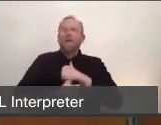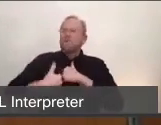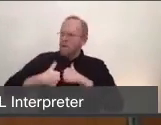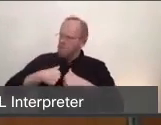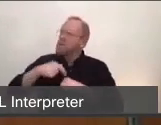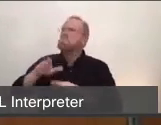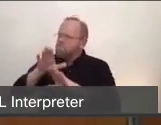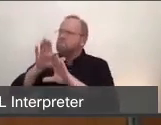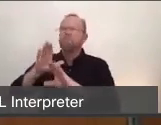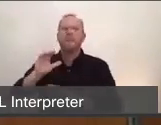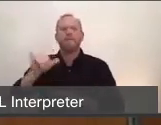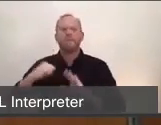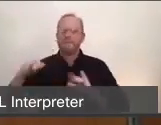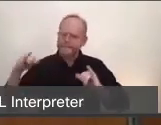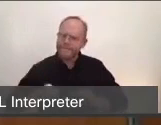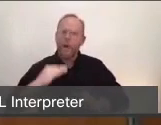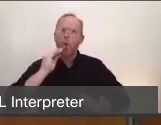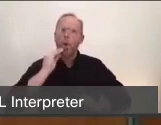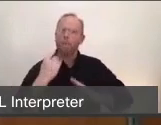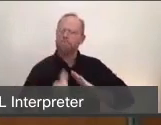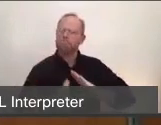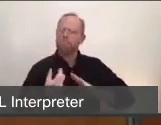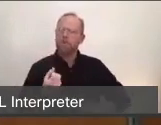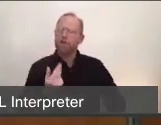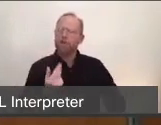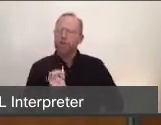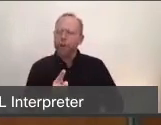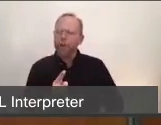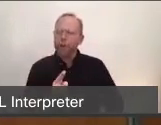as we stick to our neighborhoods, as we stay true to social distancing,